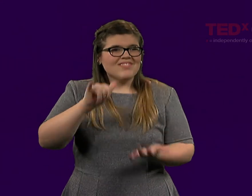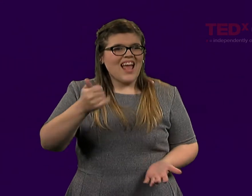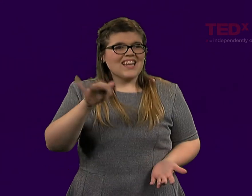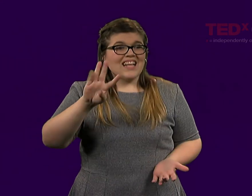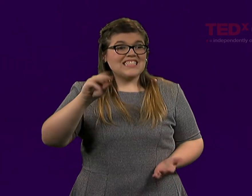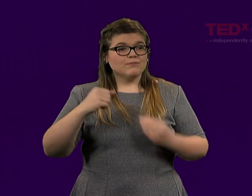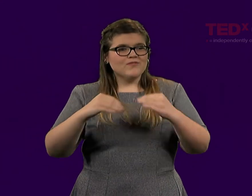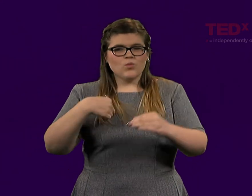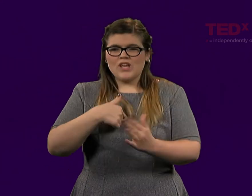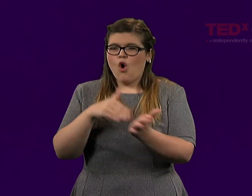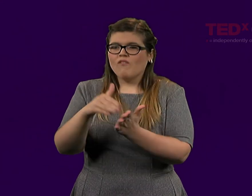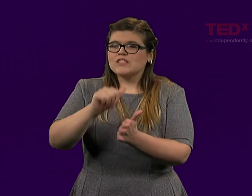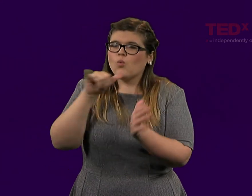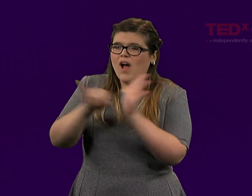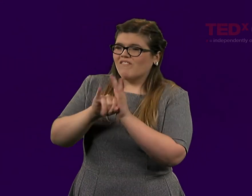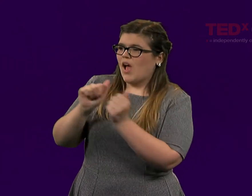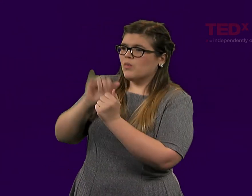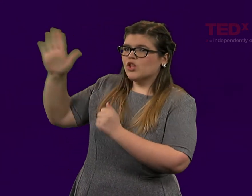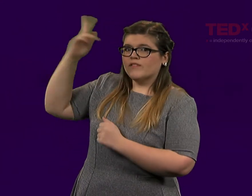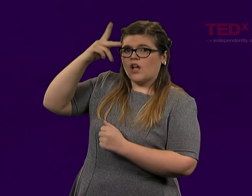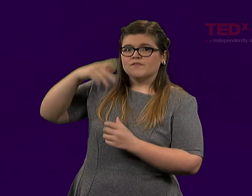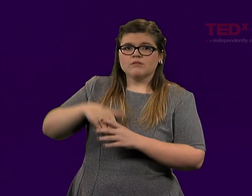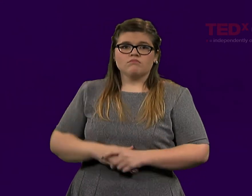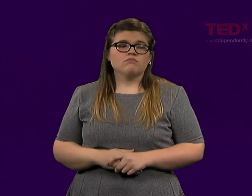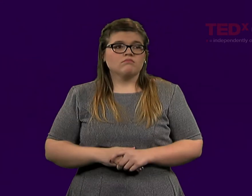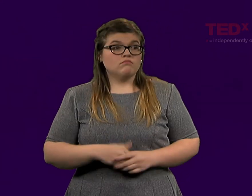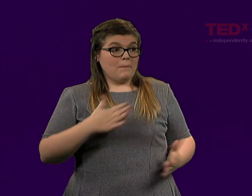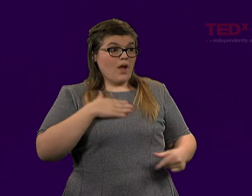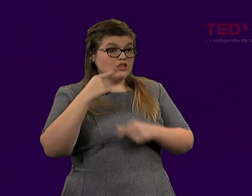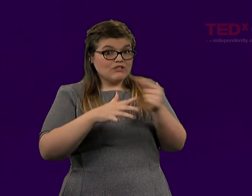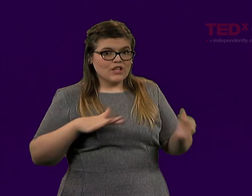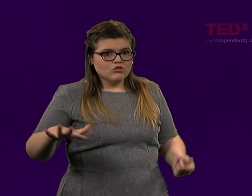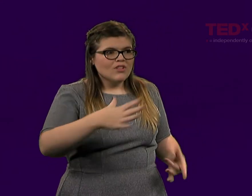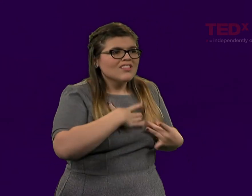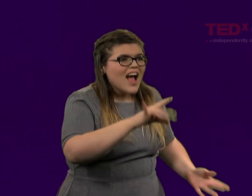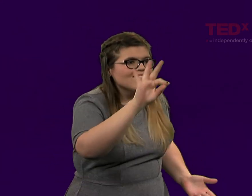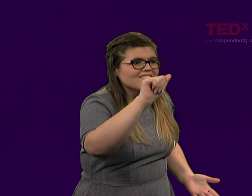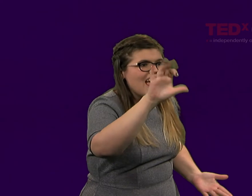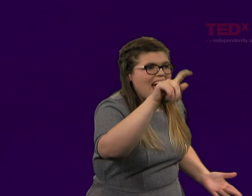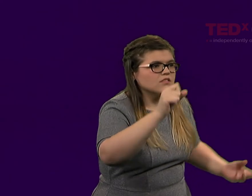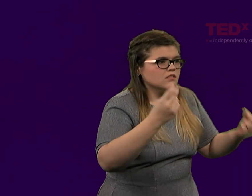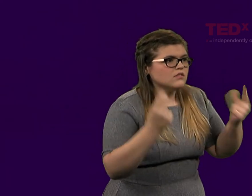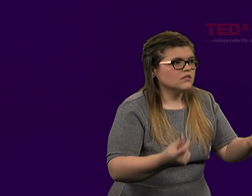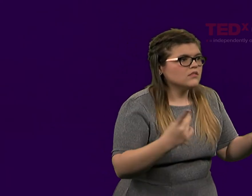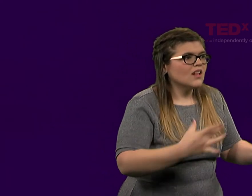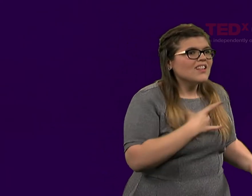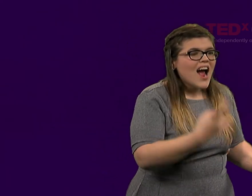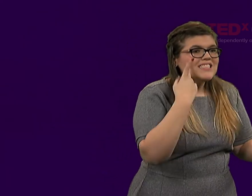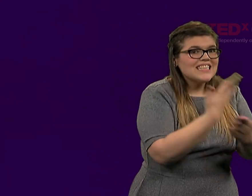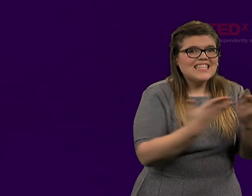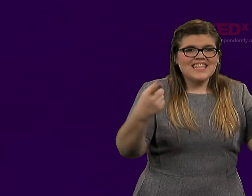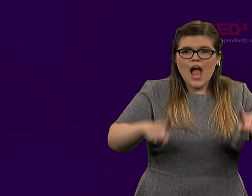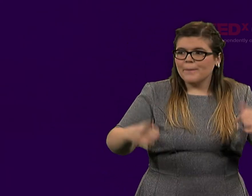And I can't identify with the philosophy of the 1960's. I like to see things happen rapidly, now.